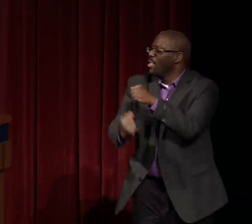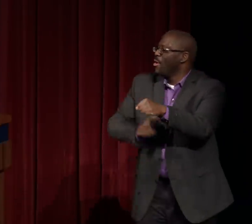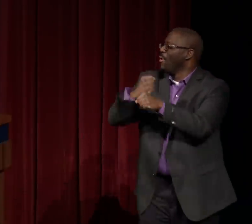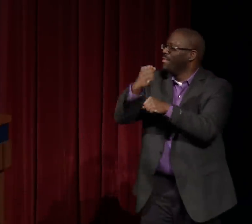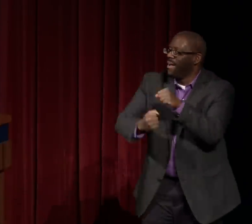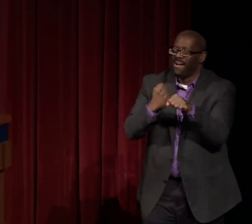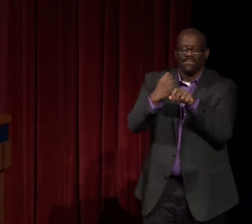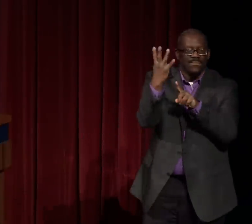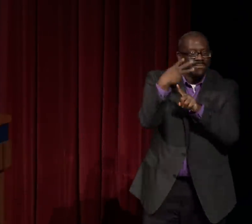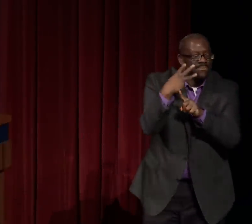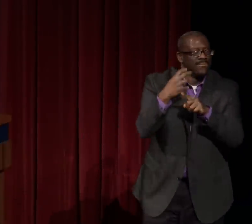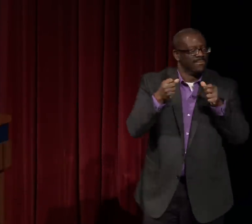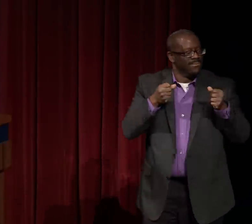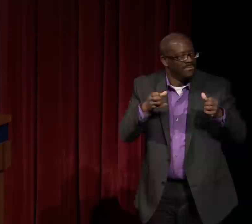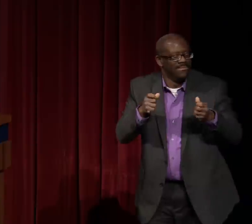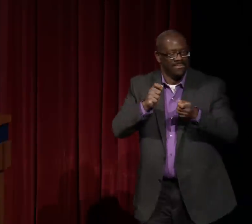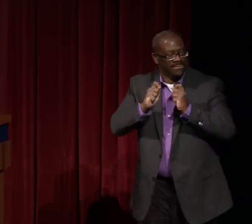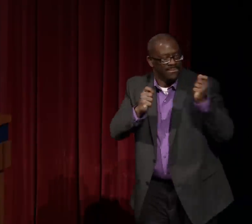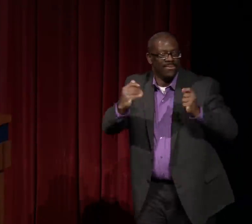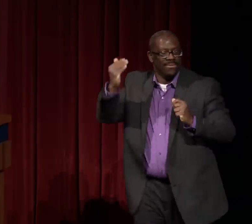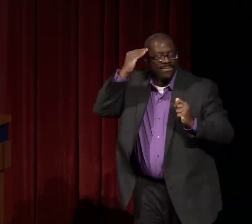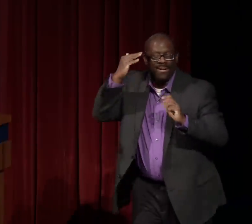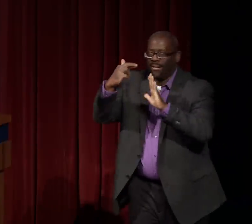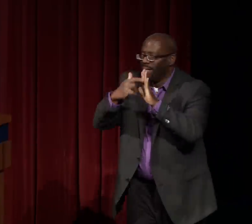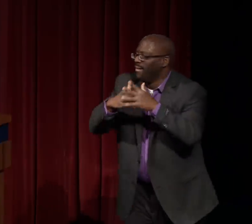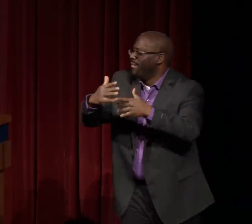Over the years, those change, after years of her being filmed